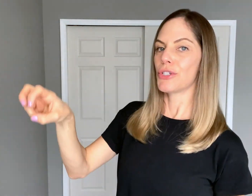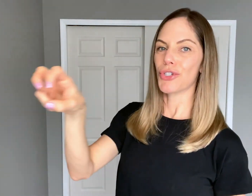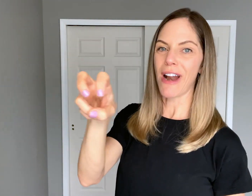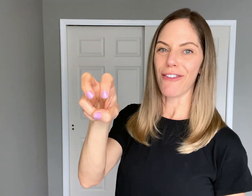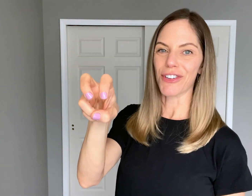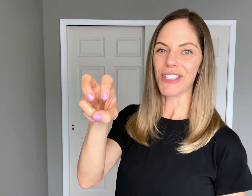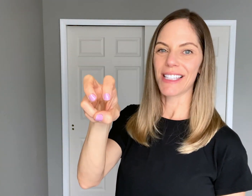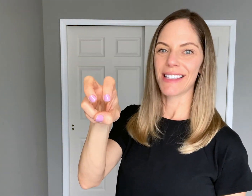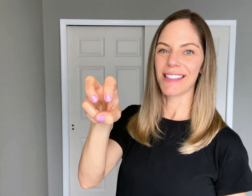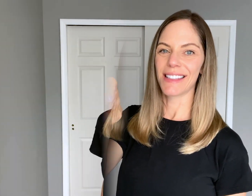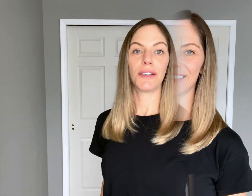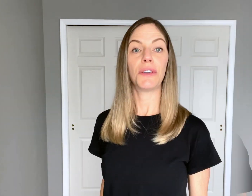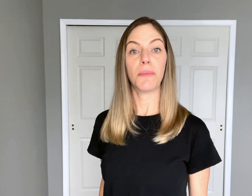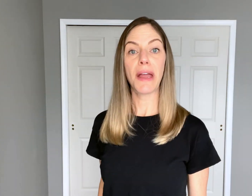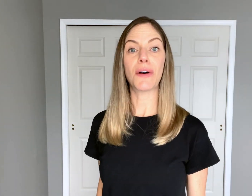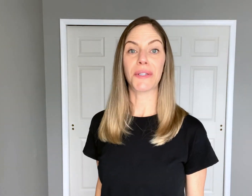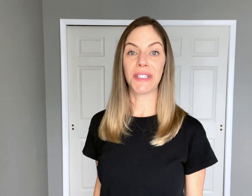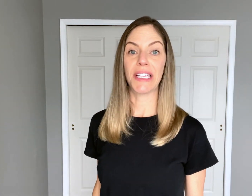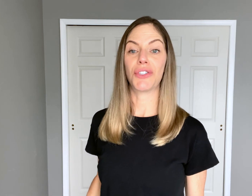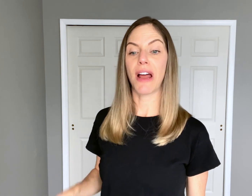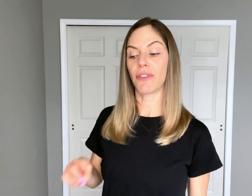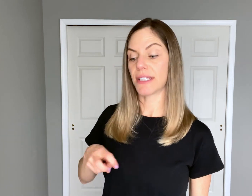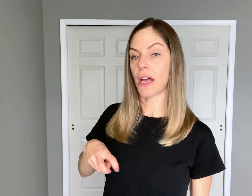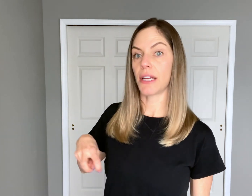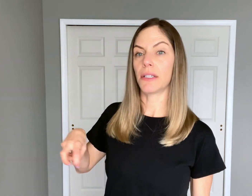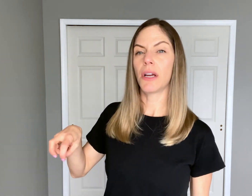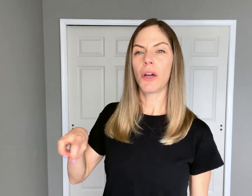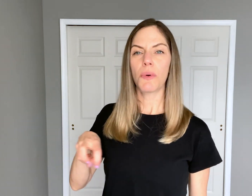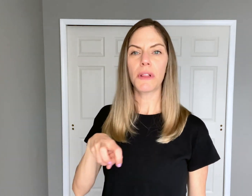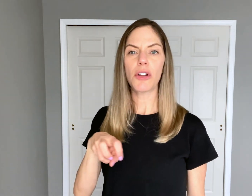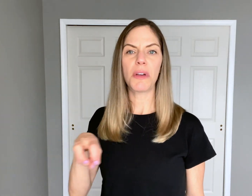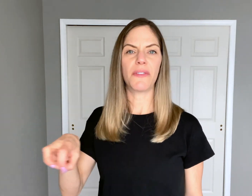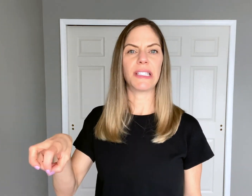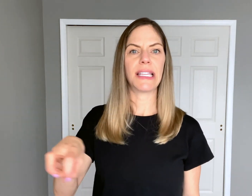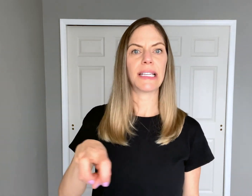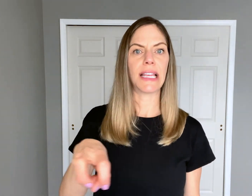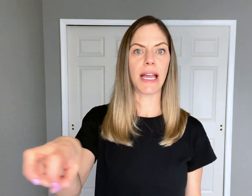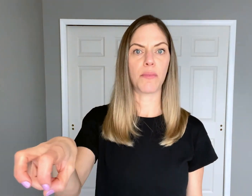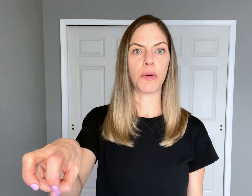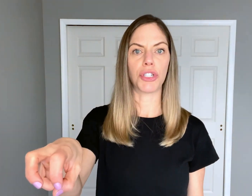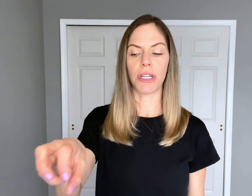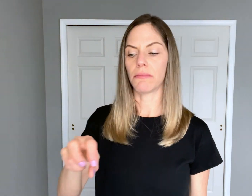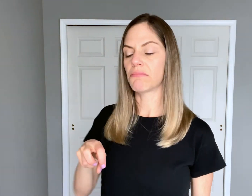"Travel" You may also see "travel" signed with a little bit of a zigzag motion.